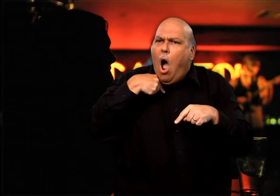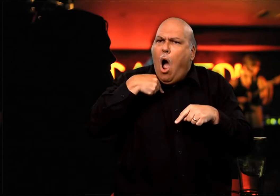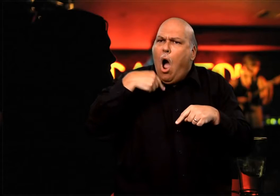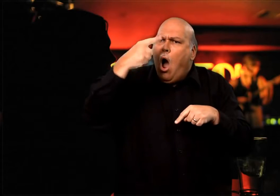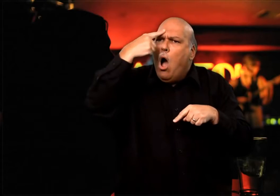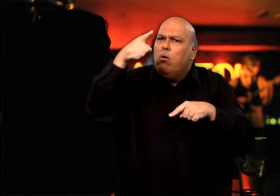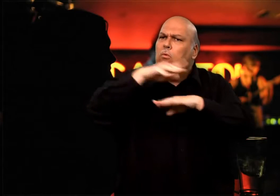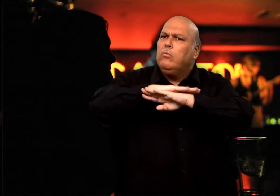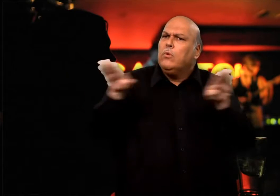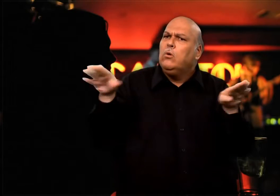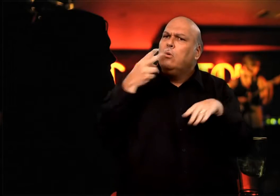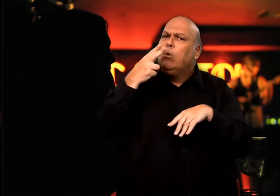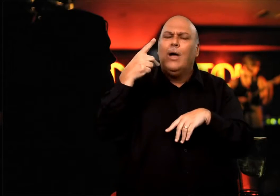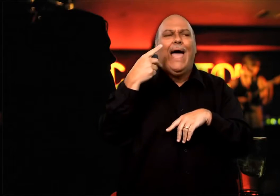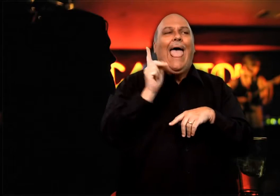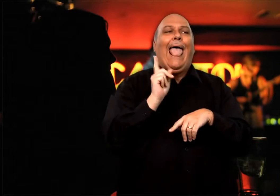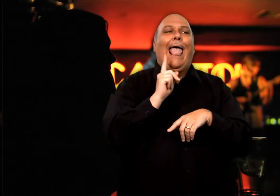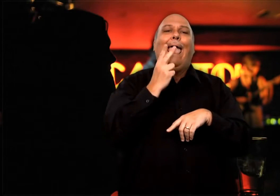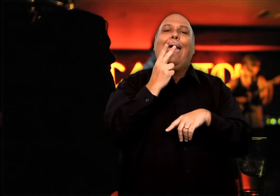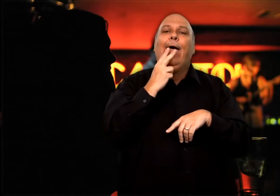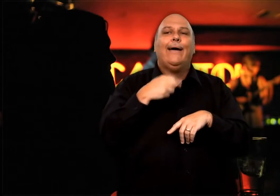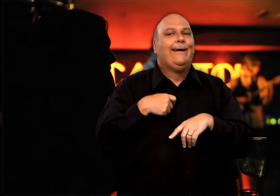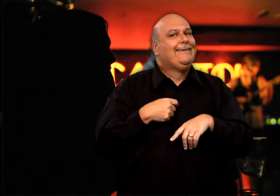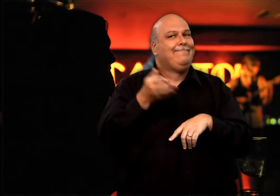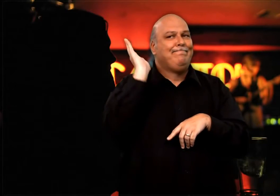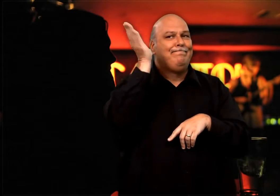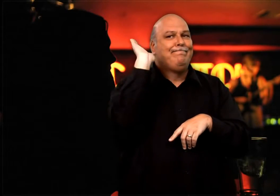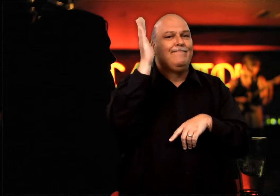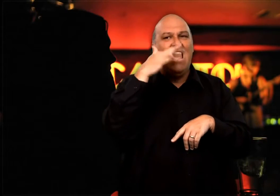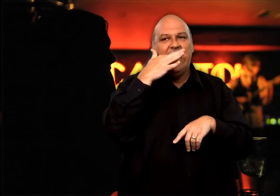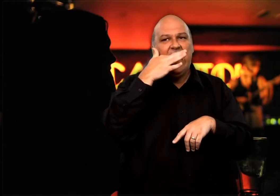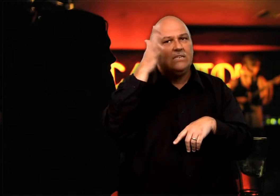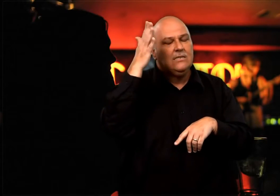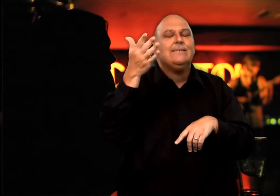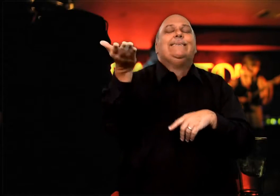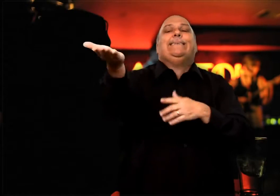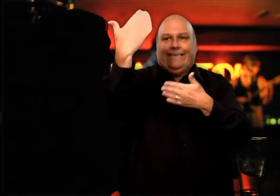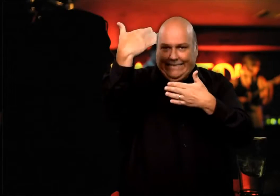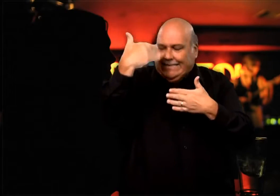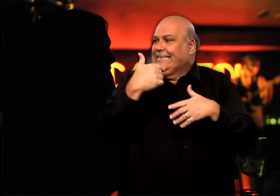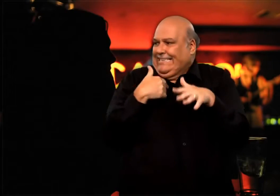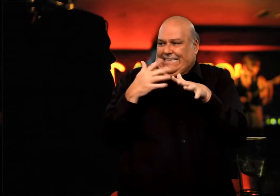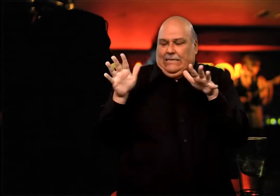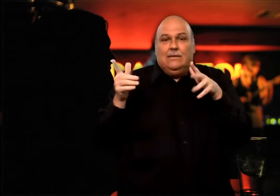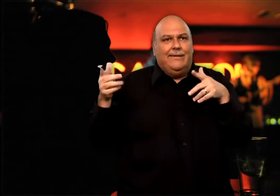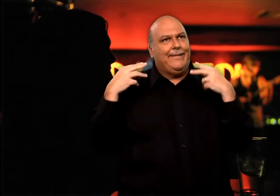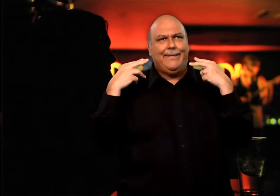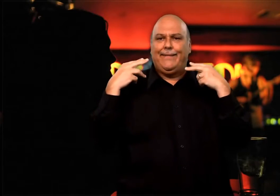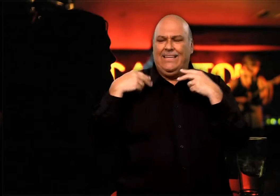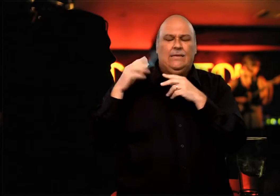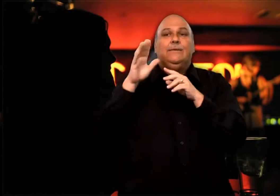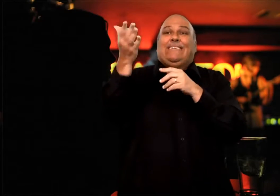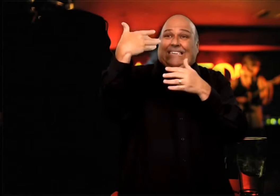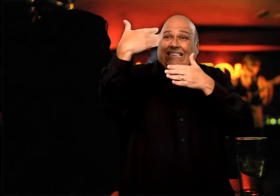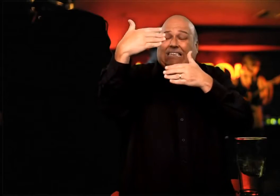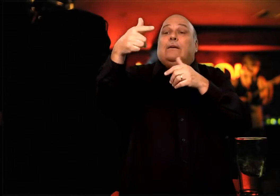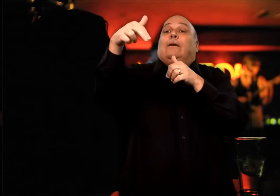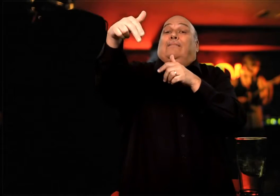I waved for her to come towards me so that we can go outside and cool off. She responded that she would need to go outside to smoke. I was